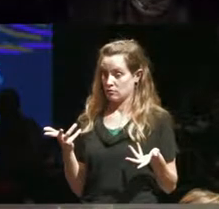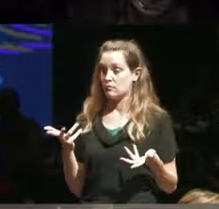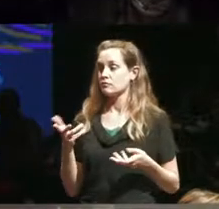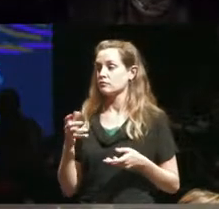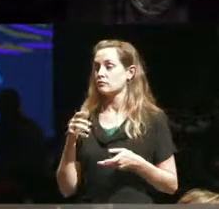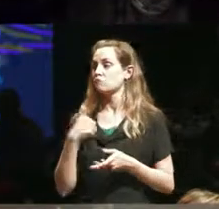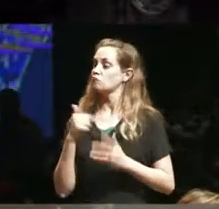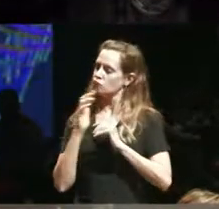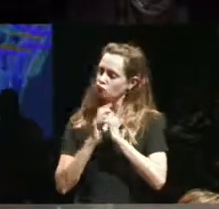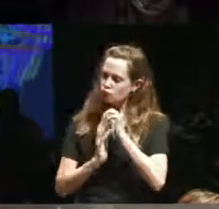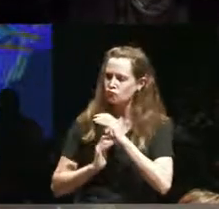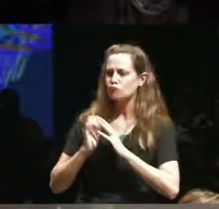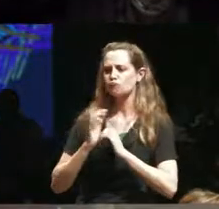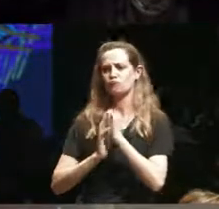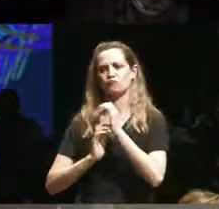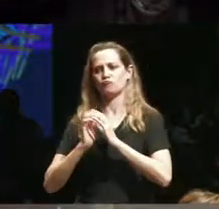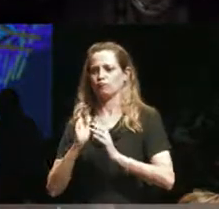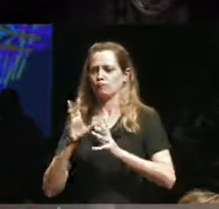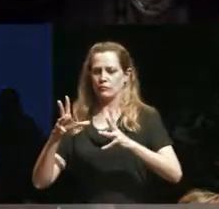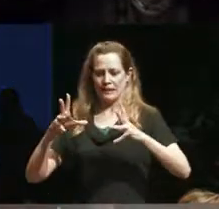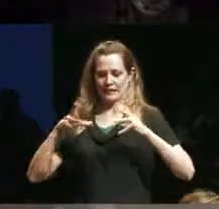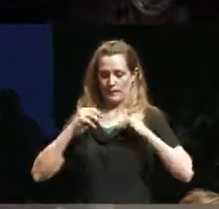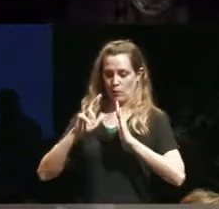feel comfortable to accept that particular role whether I feel